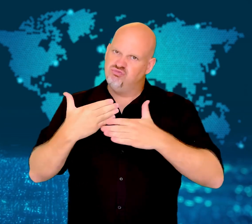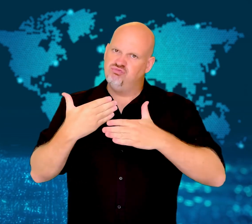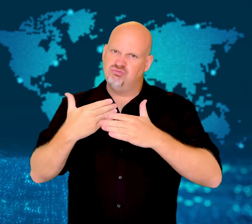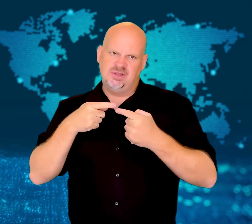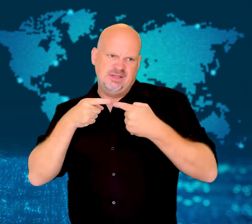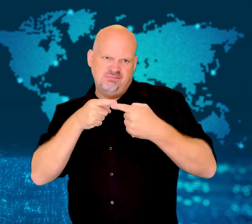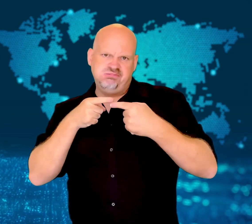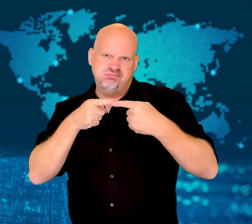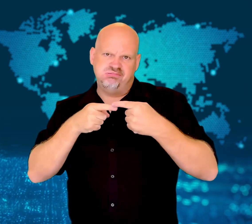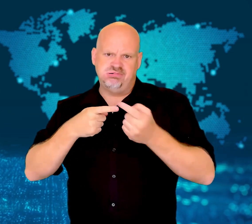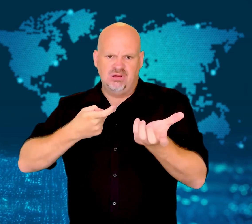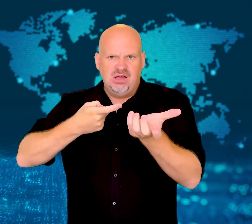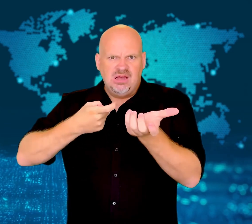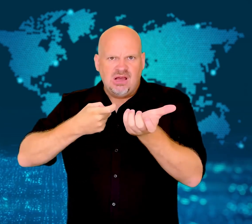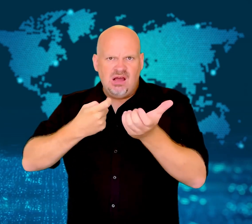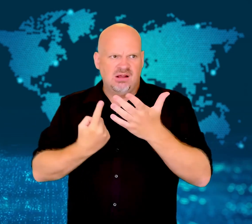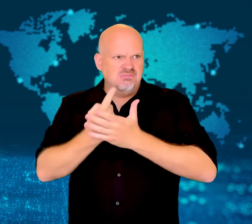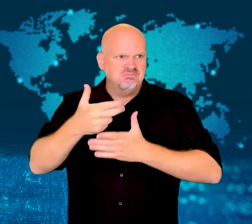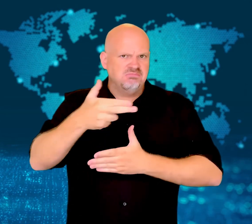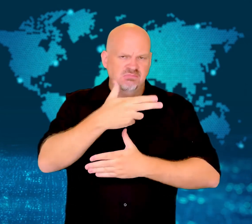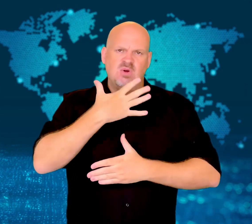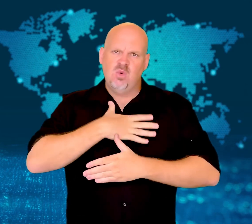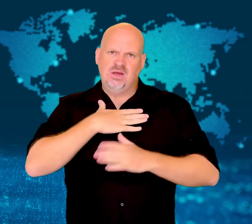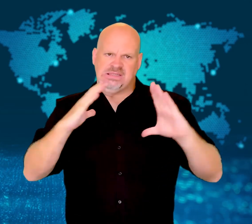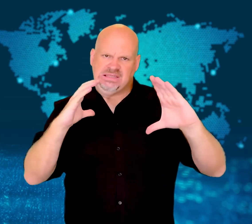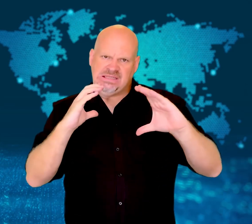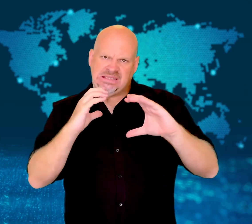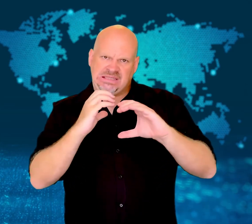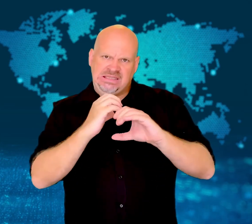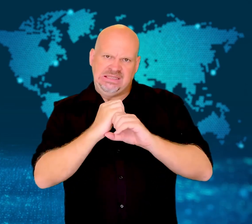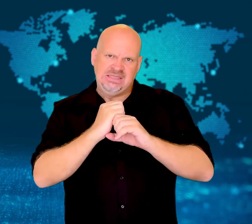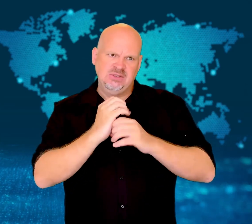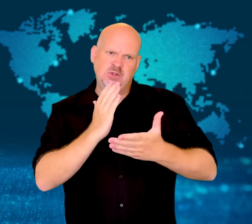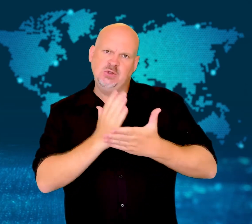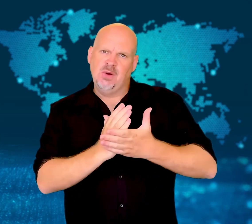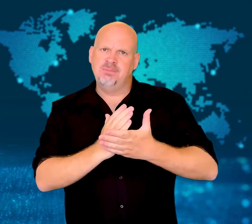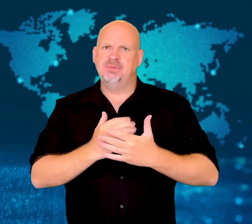He says he will continue in his efforts to fight gun violence.